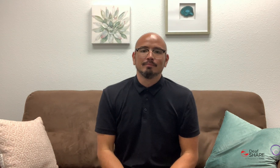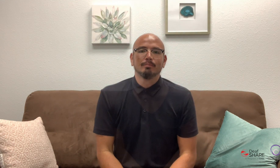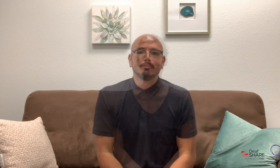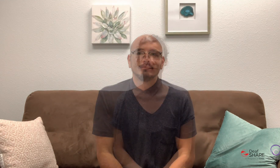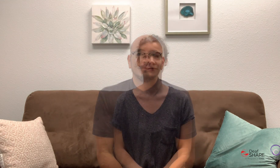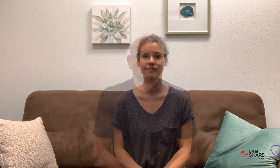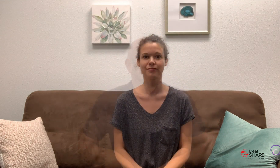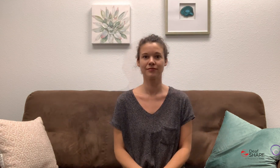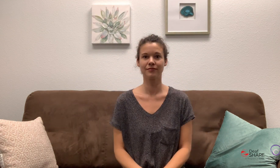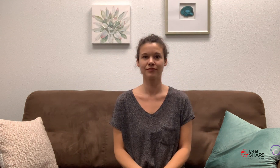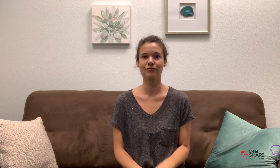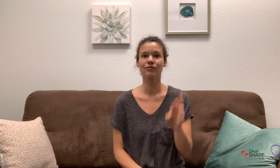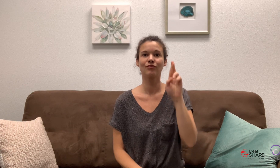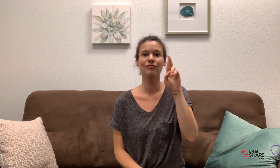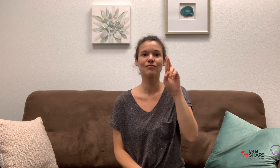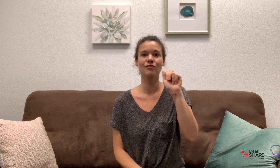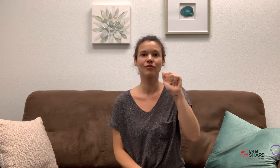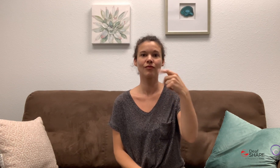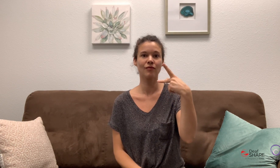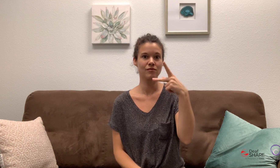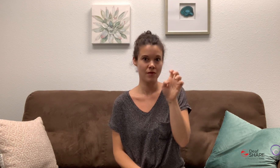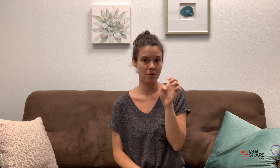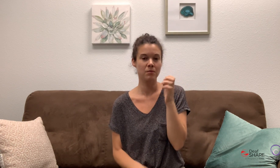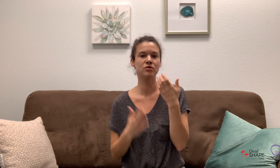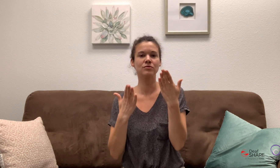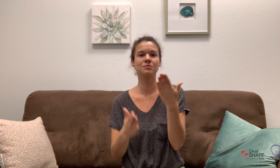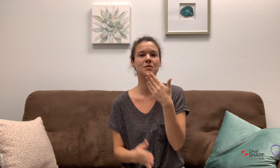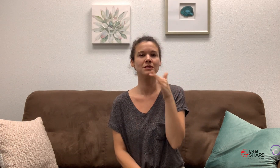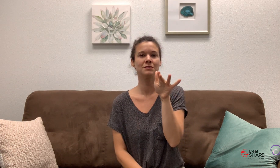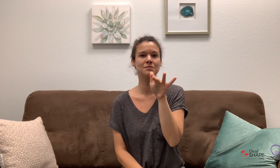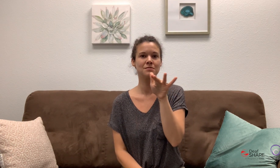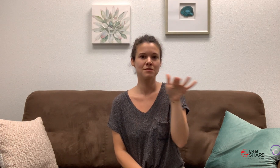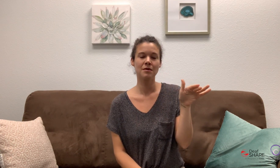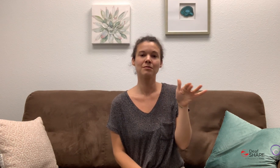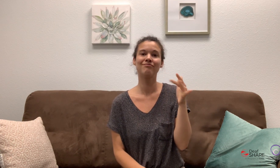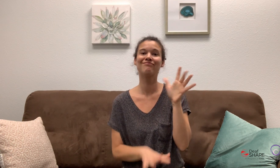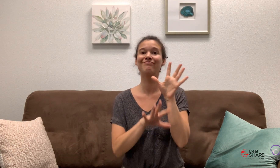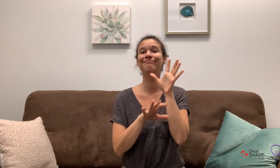Rape is recommended to be fingerspelled